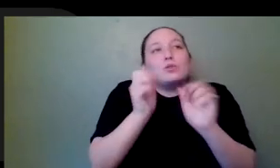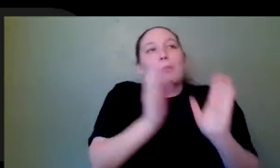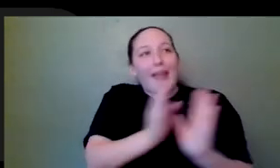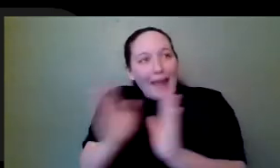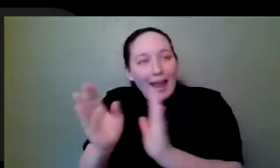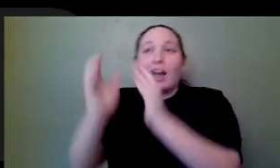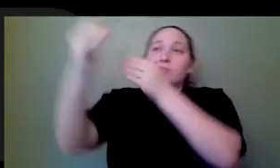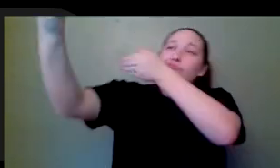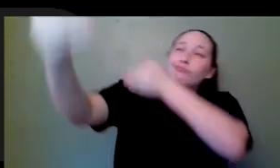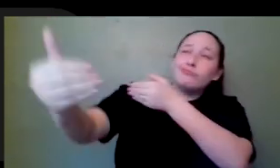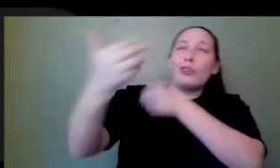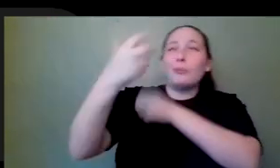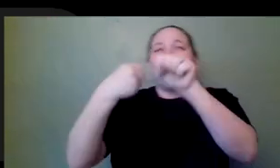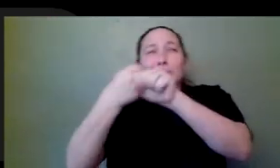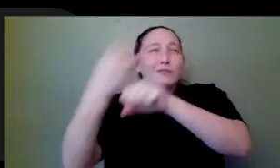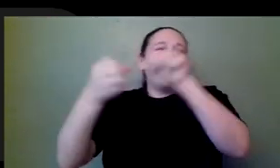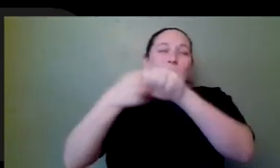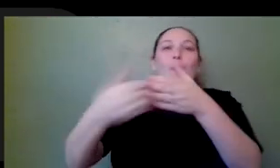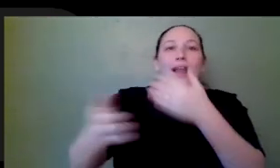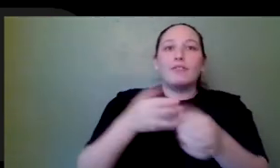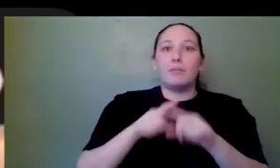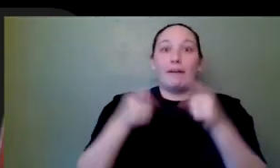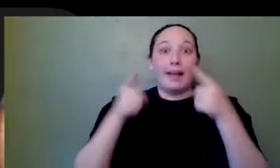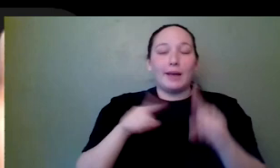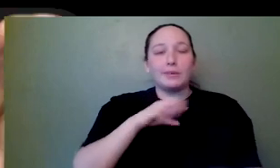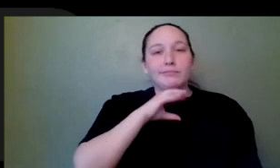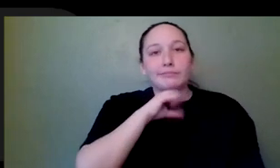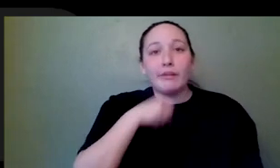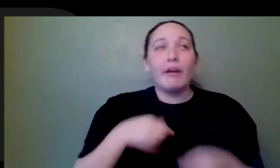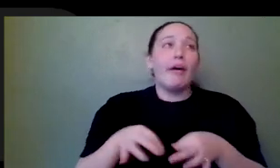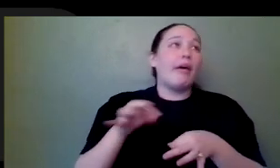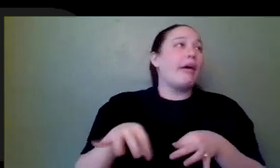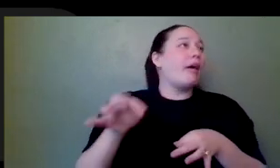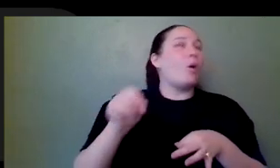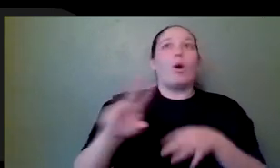But guess what? We're human and things happen in chaotic order. So therefore, the farther you